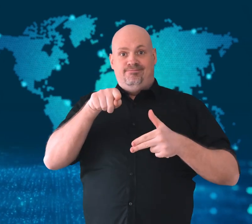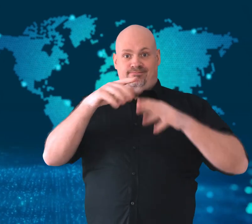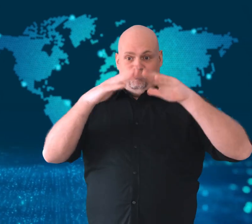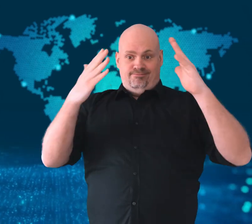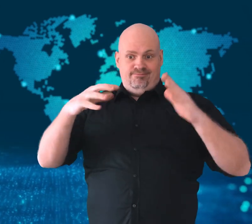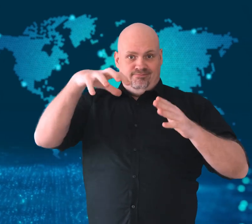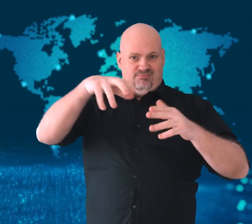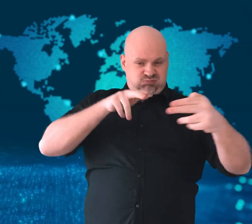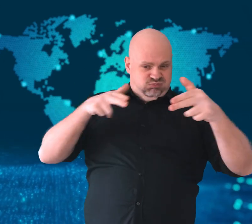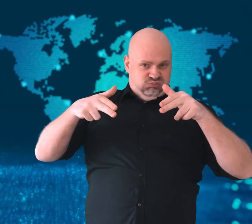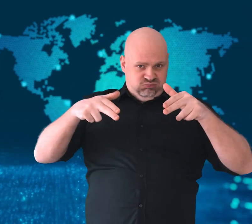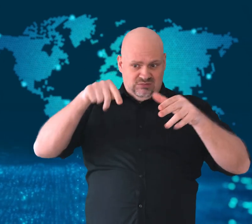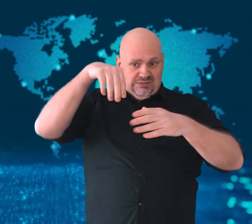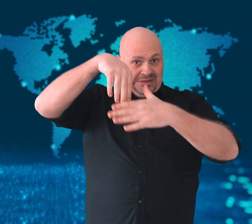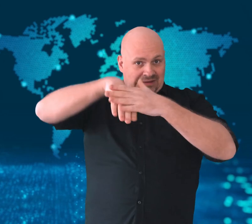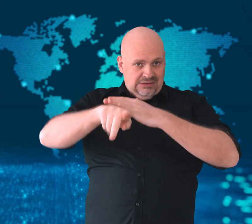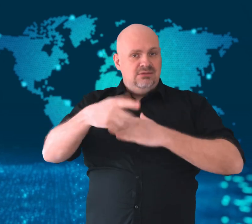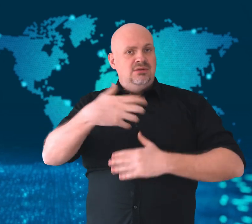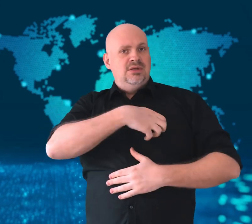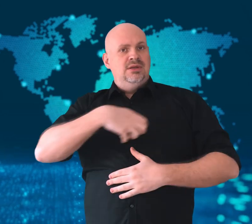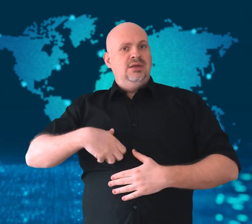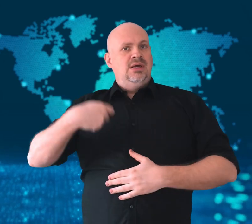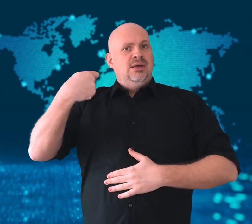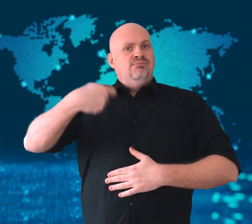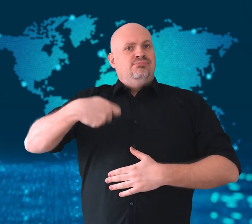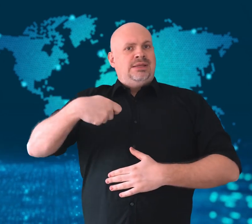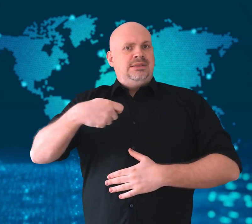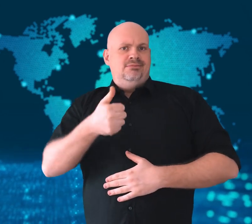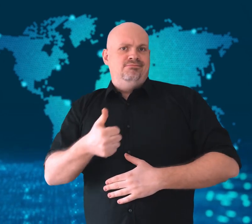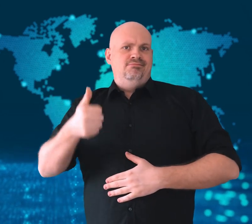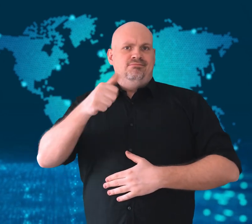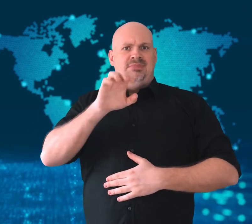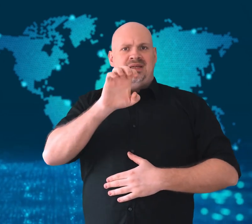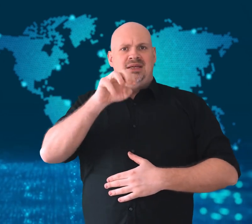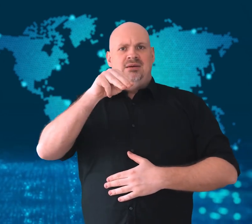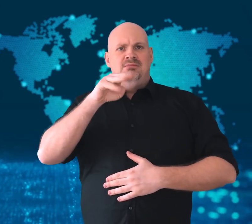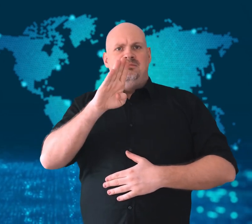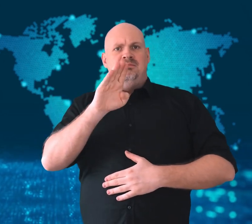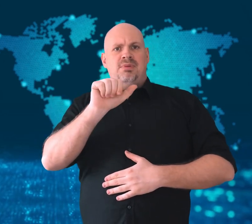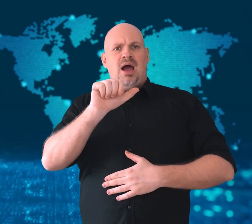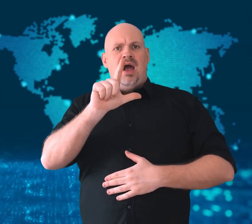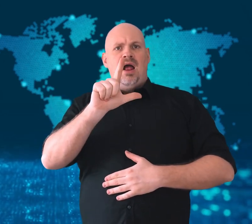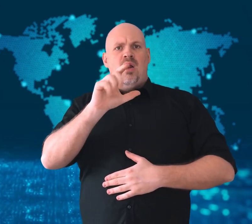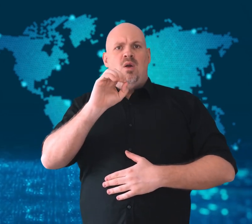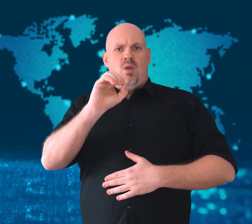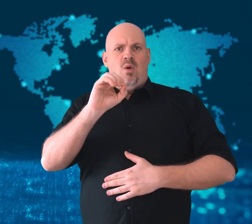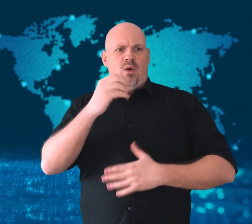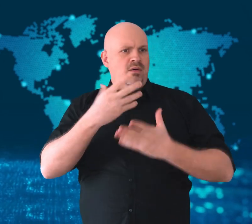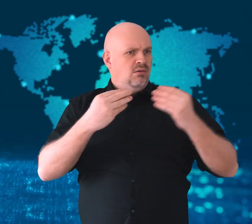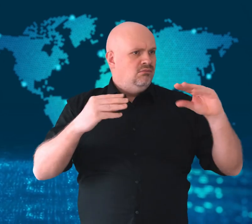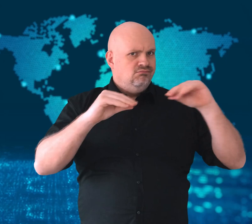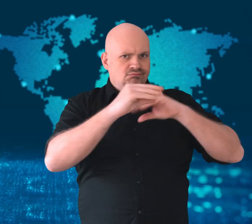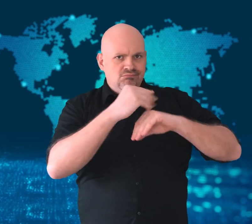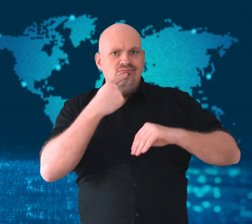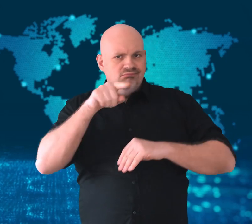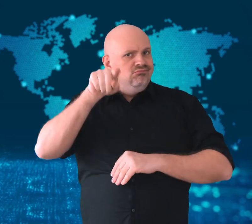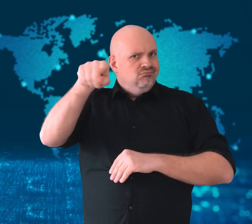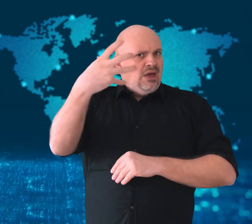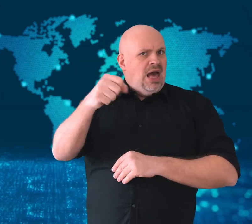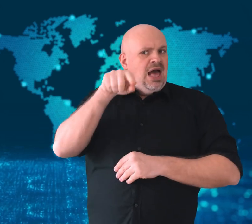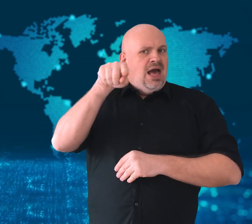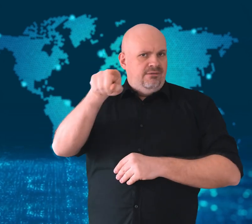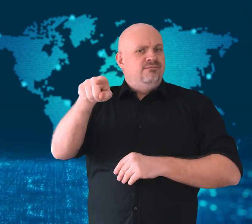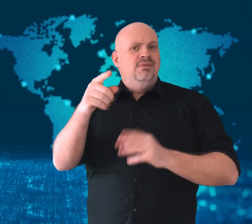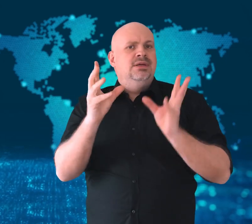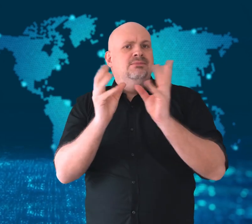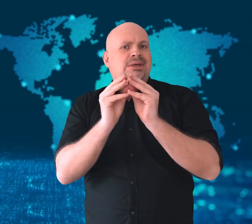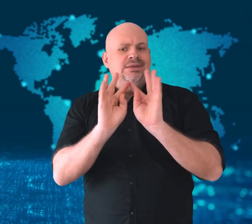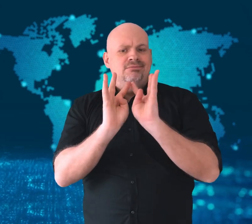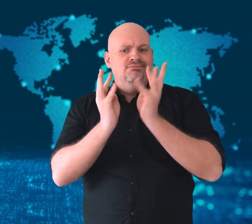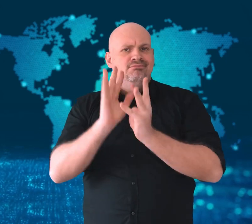The country’s President Embalo was thought to be attending a cabinet